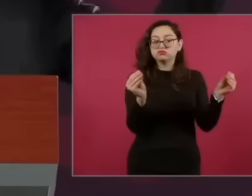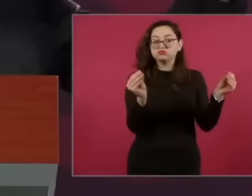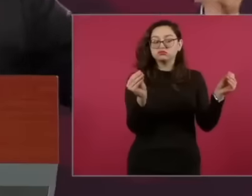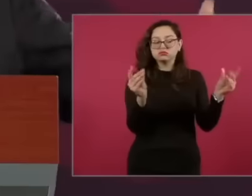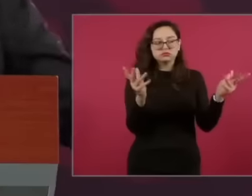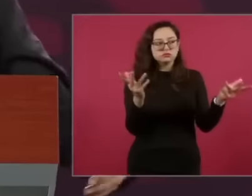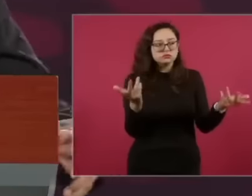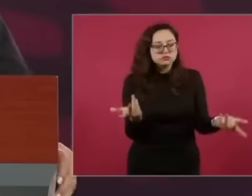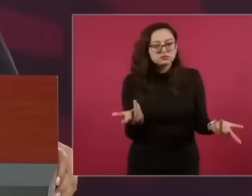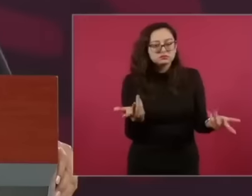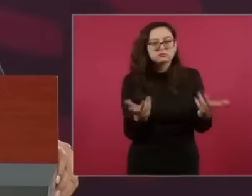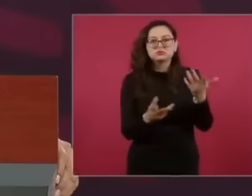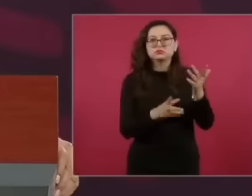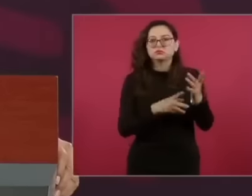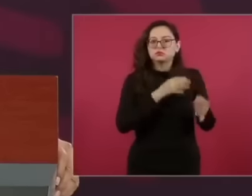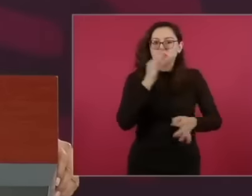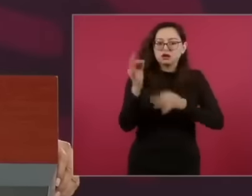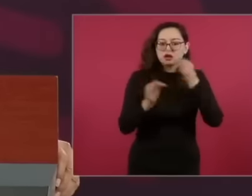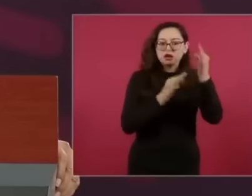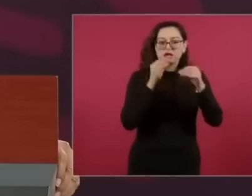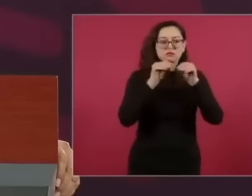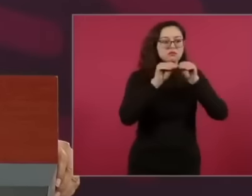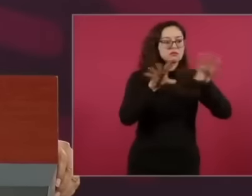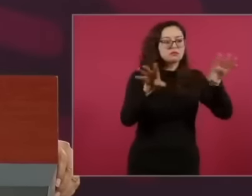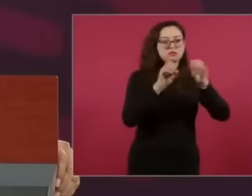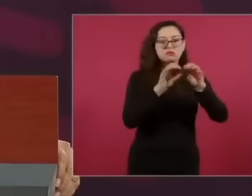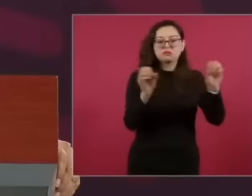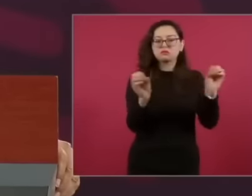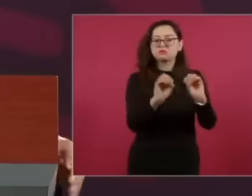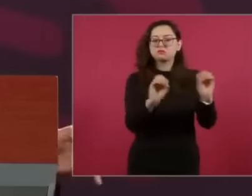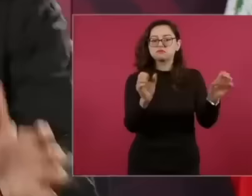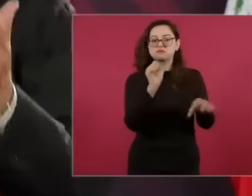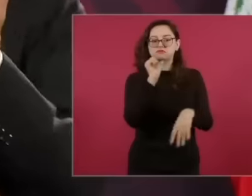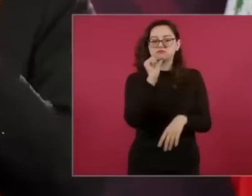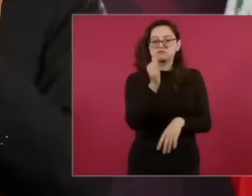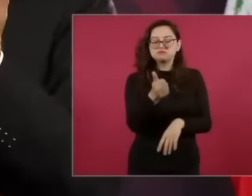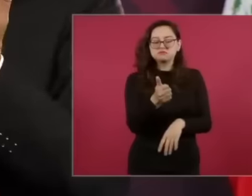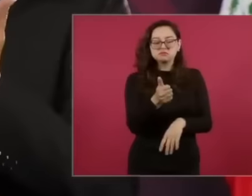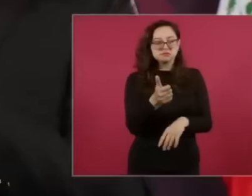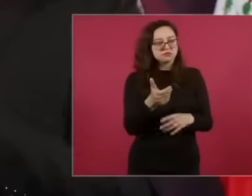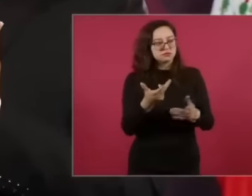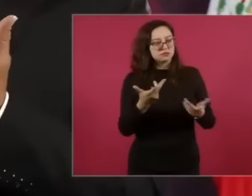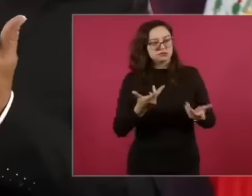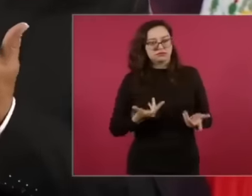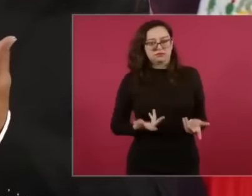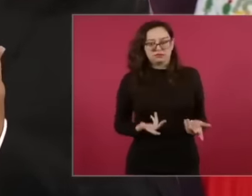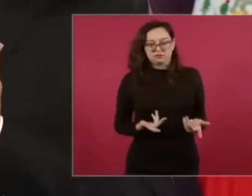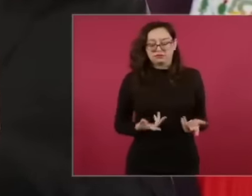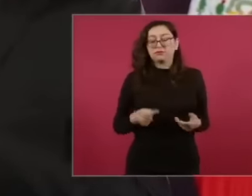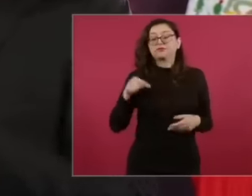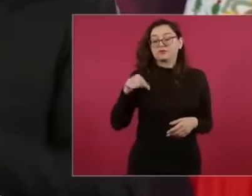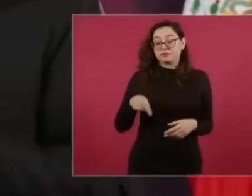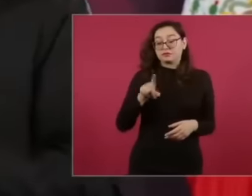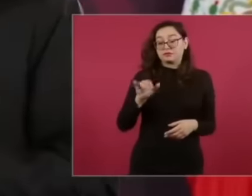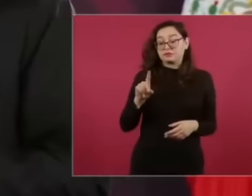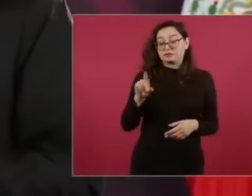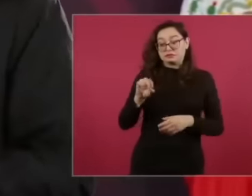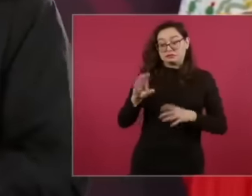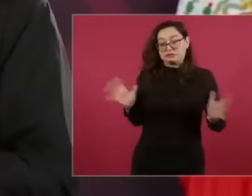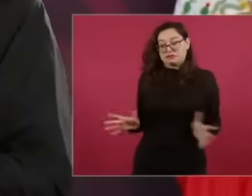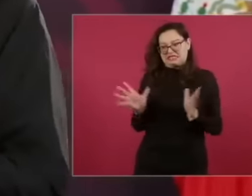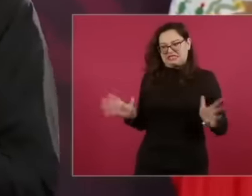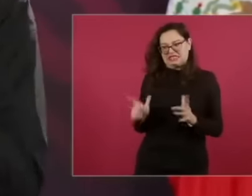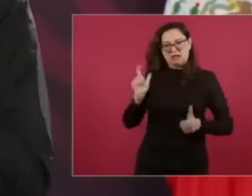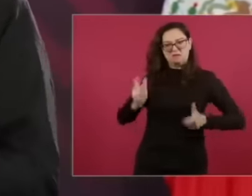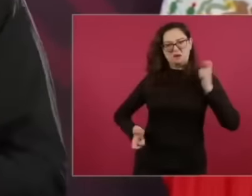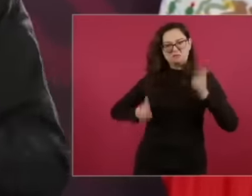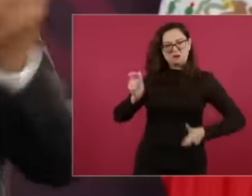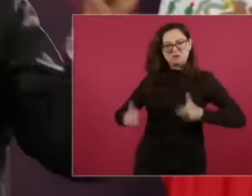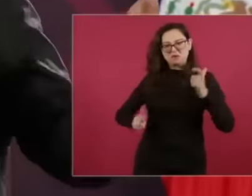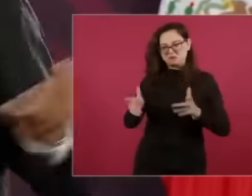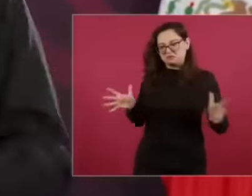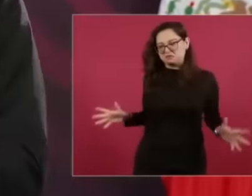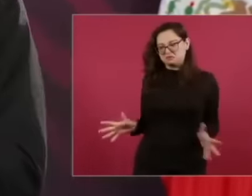and the election comes, look. Colosio is murdered, loses the debate or